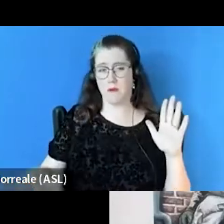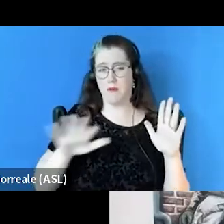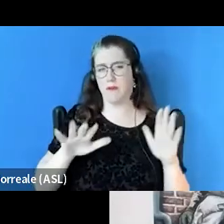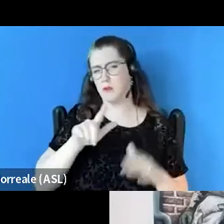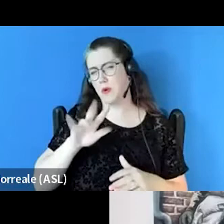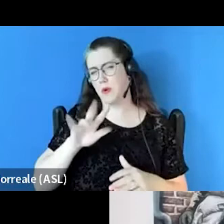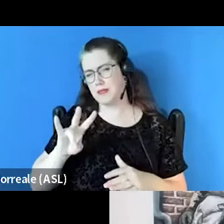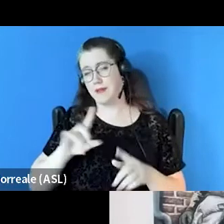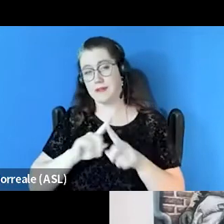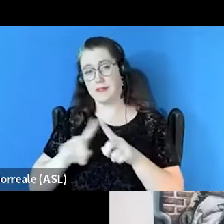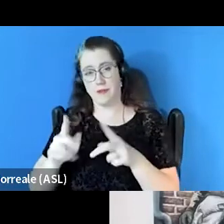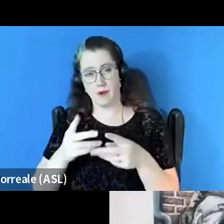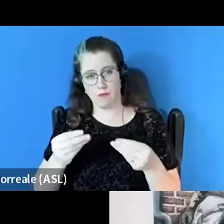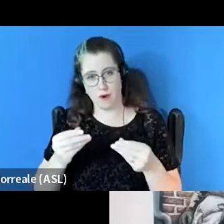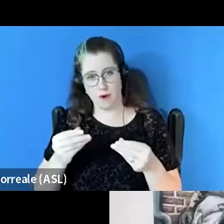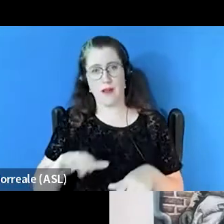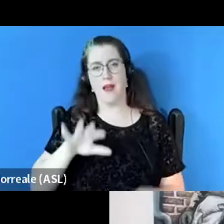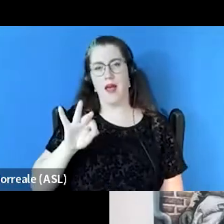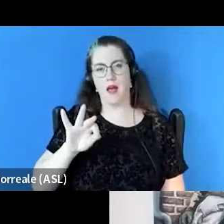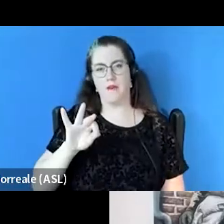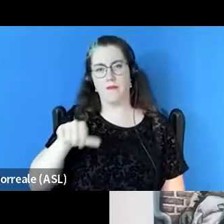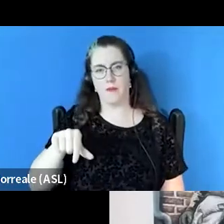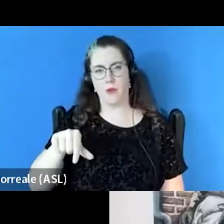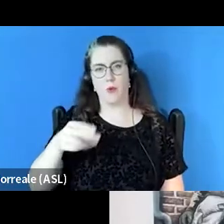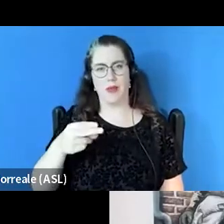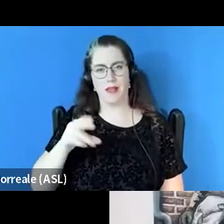and 12 FQHC sites, two of those are primary care